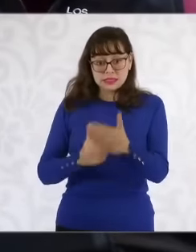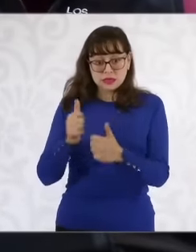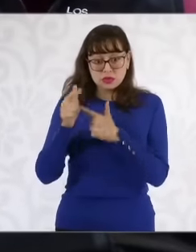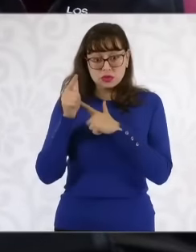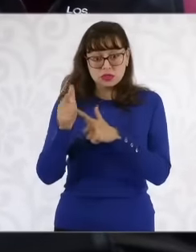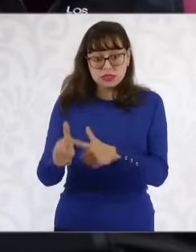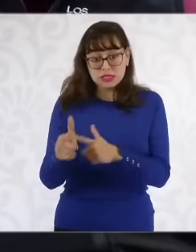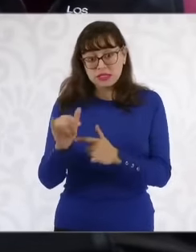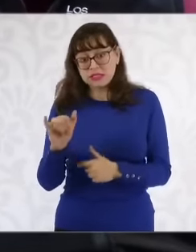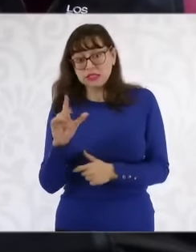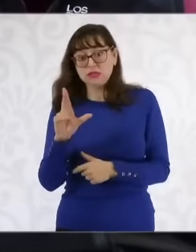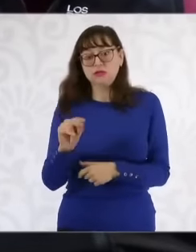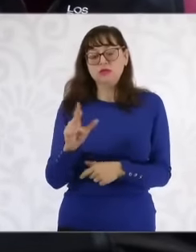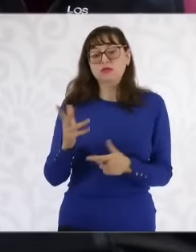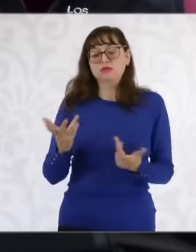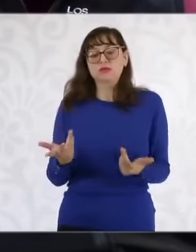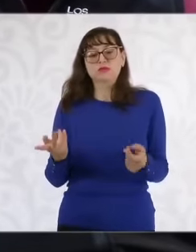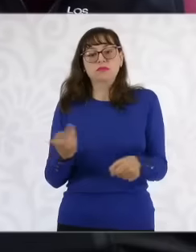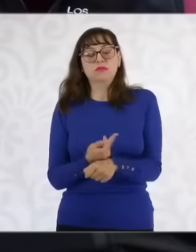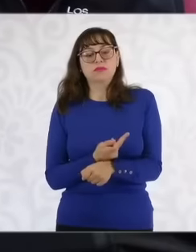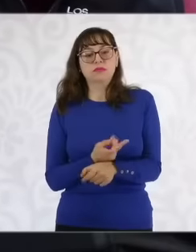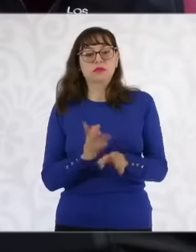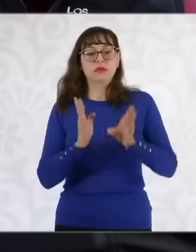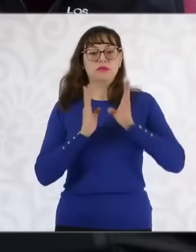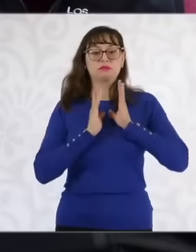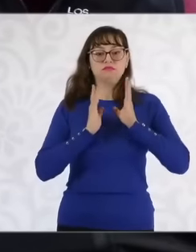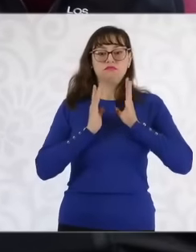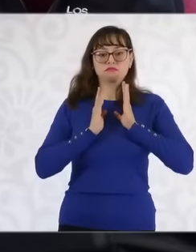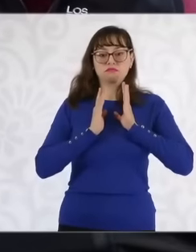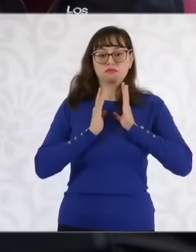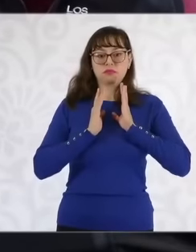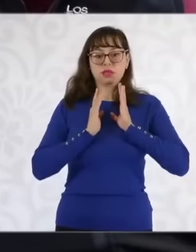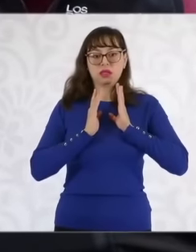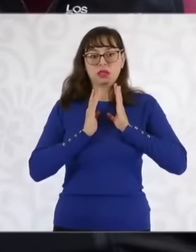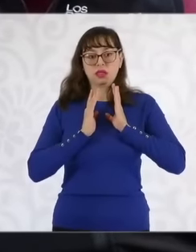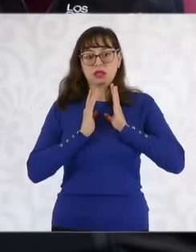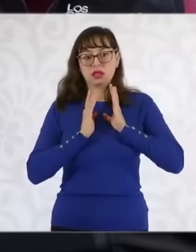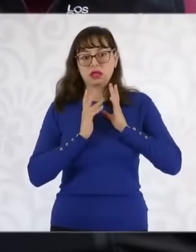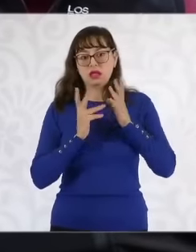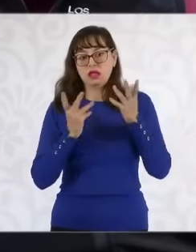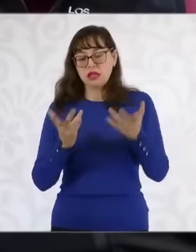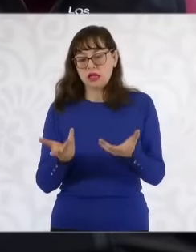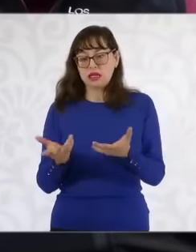she says is that well then What the army tried to do was heal that fact by saying that